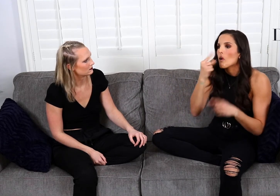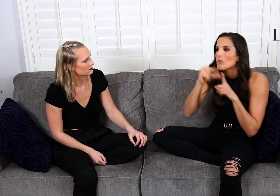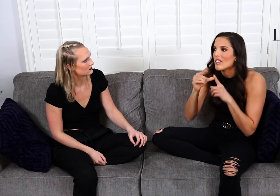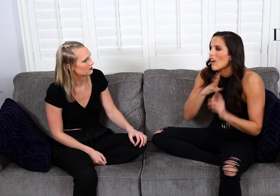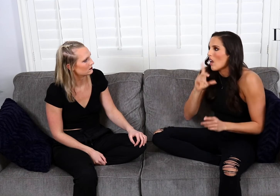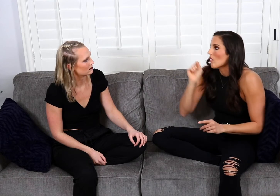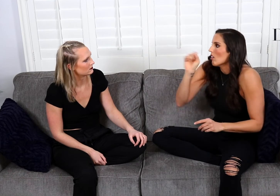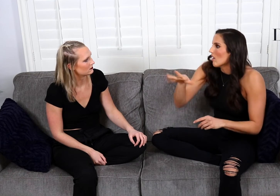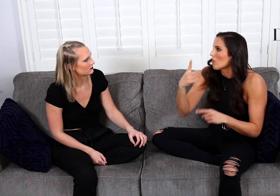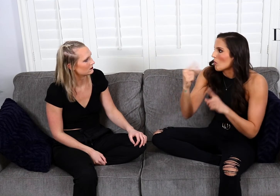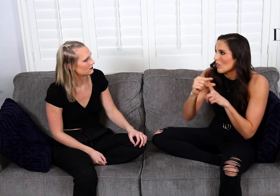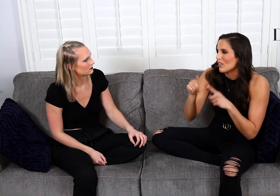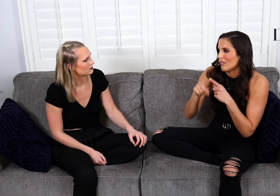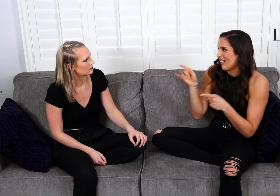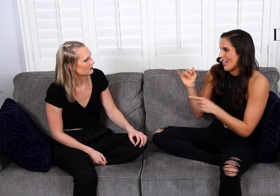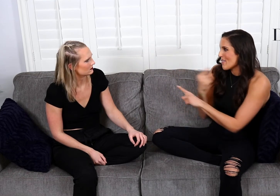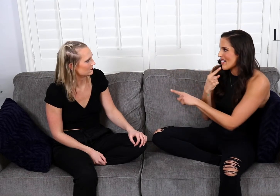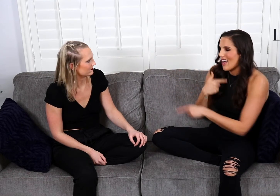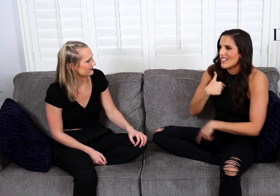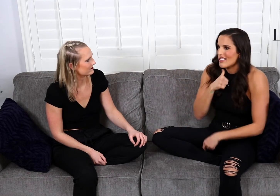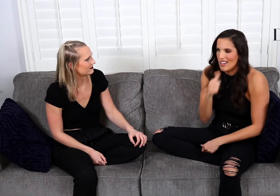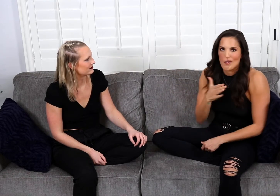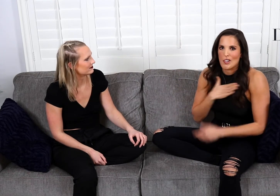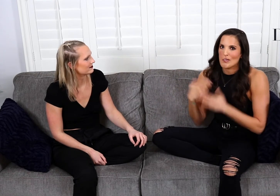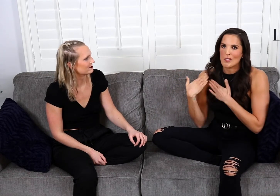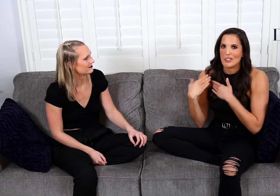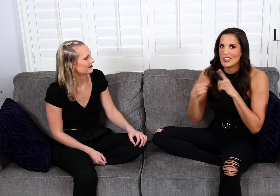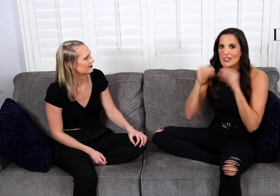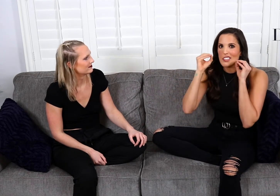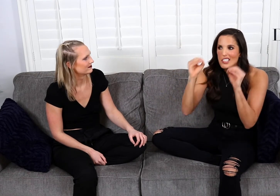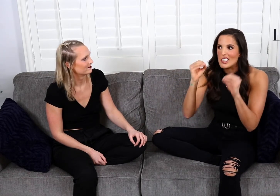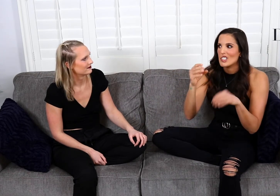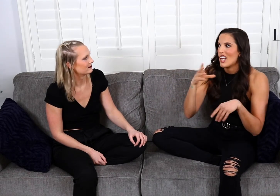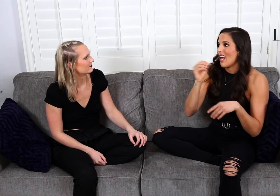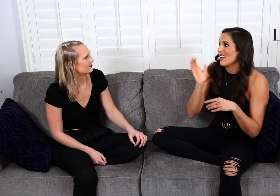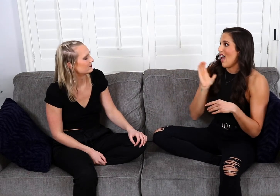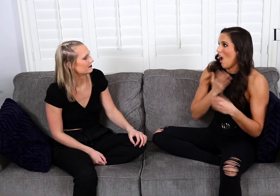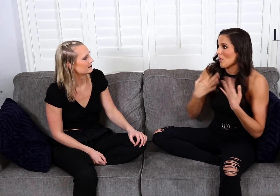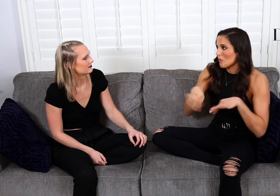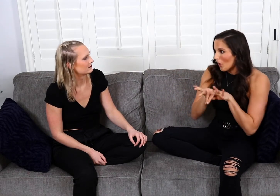and they can ask me some words like one word or two, but just like you said, it's not my responsibility to teach you.